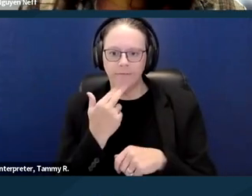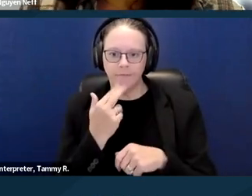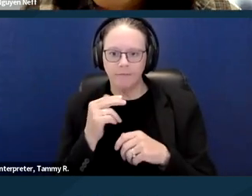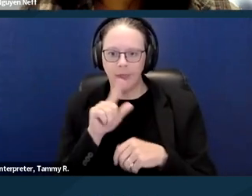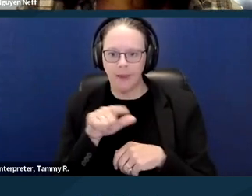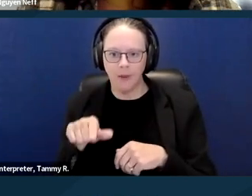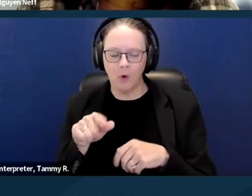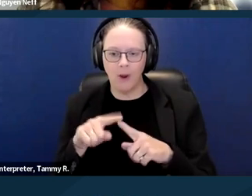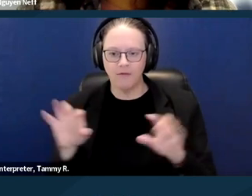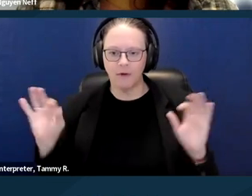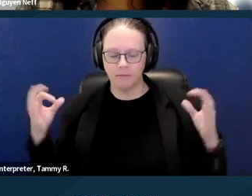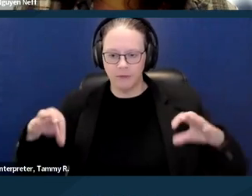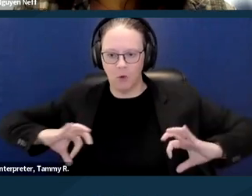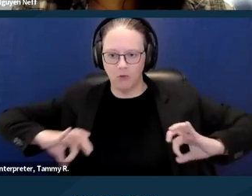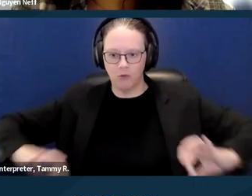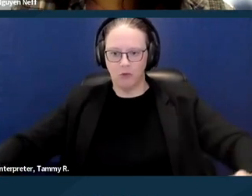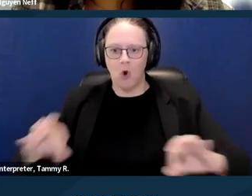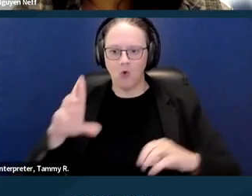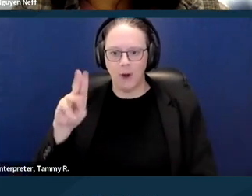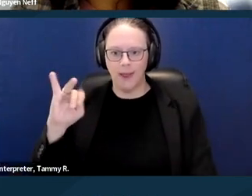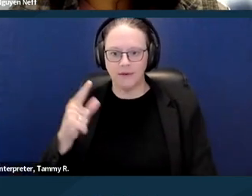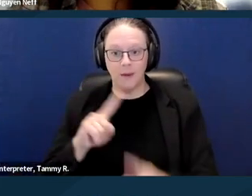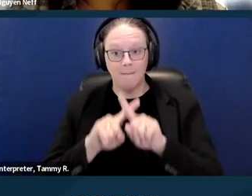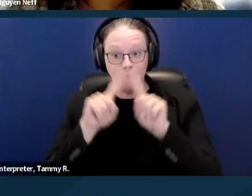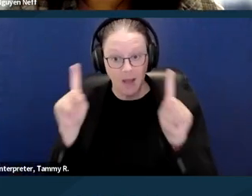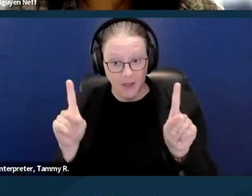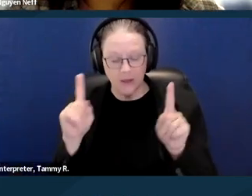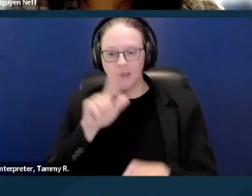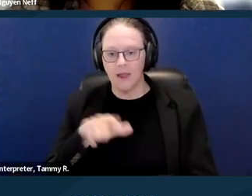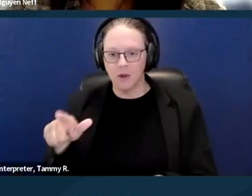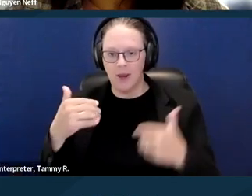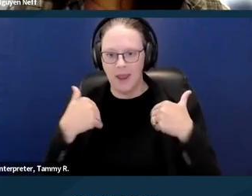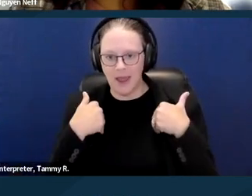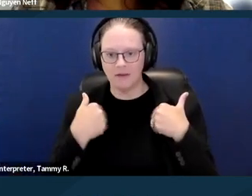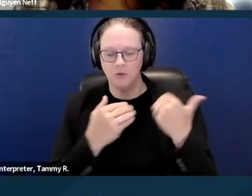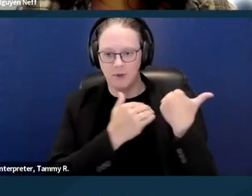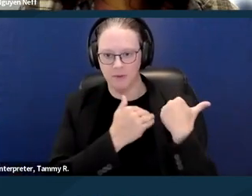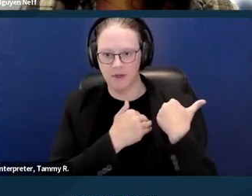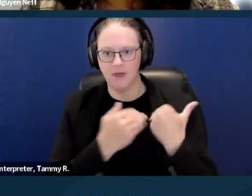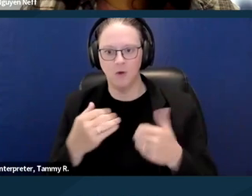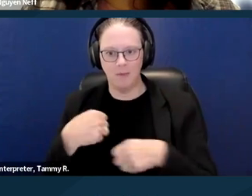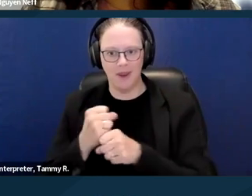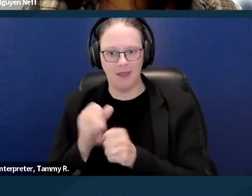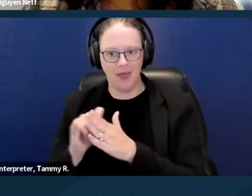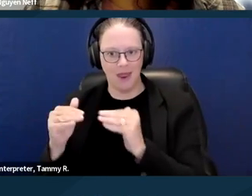but the landlord has a duty of habitability to maintain the property and the landlord hasn't done that in a long time